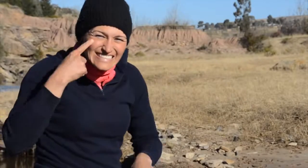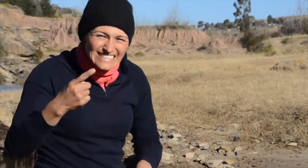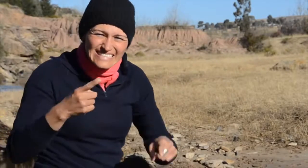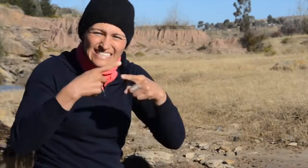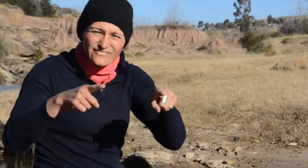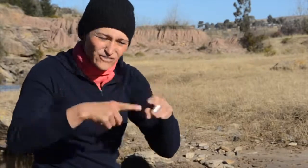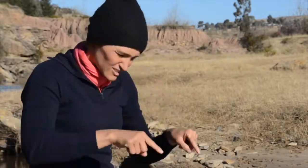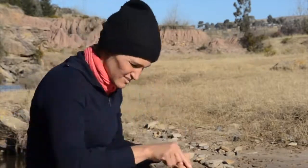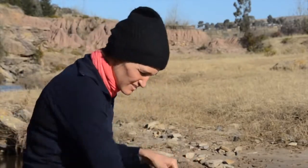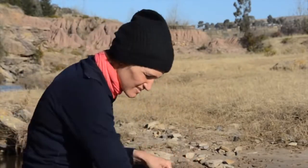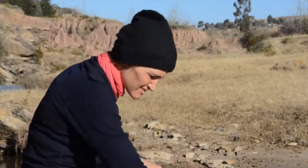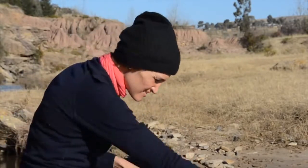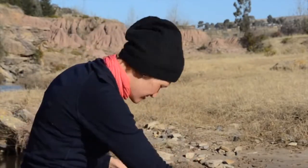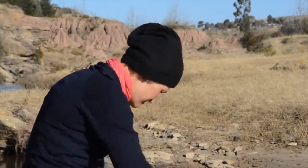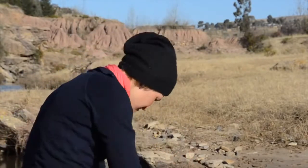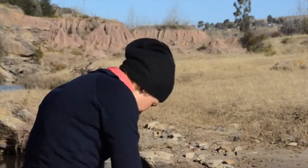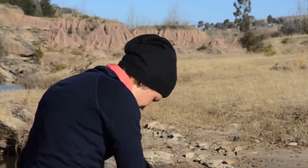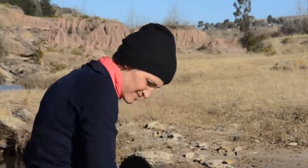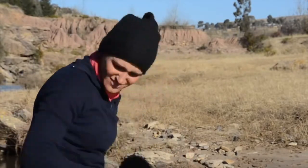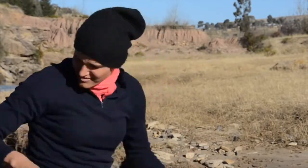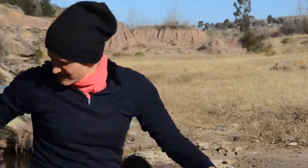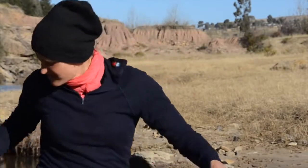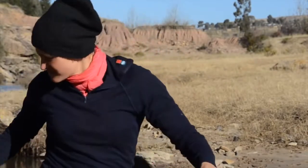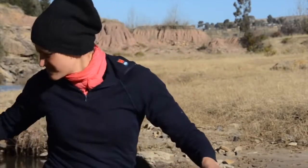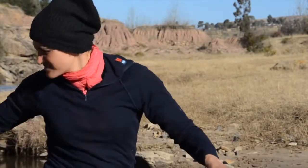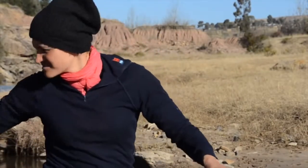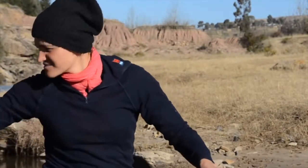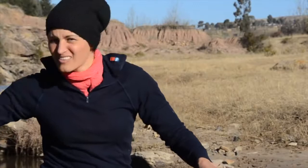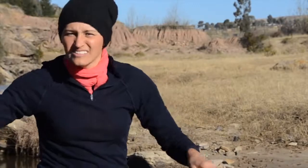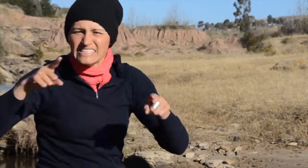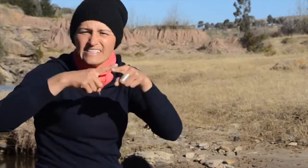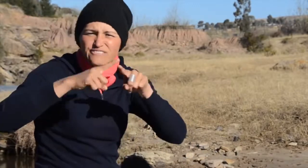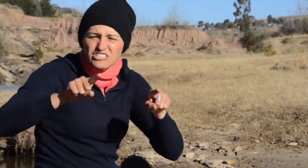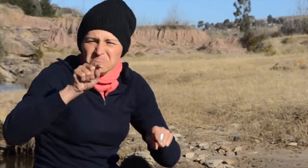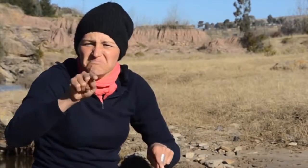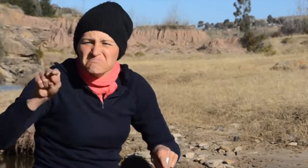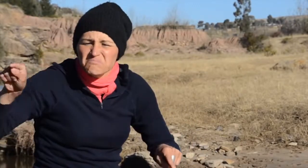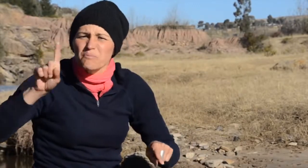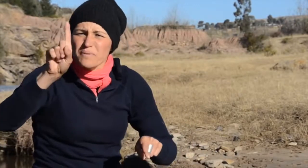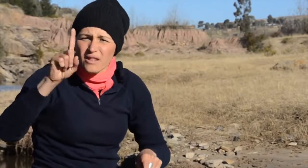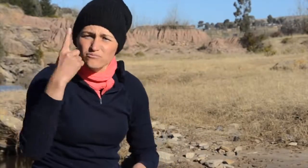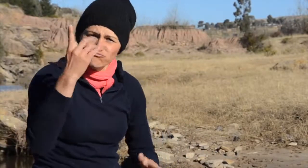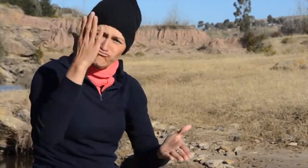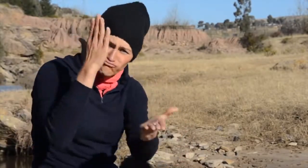I can see different kinds of dinosaur footprints here and there.